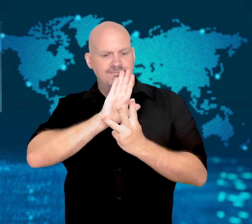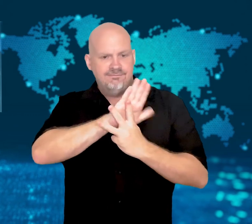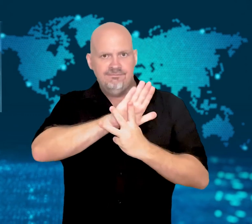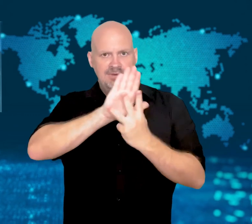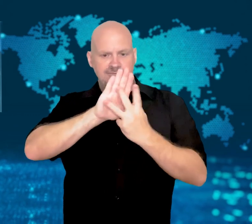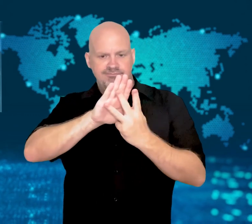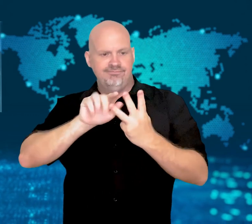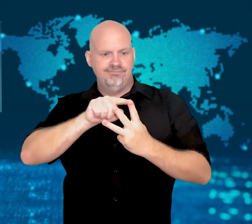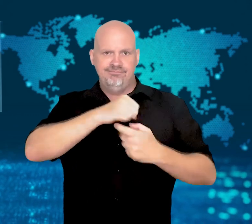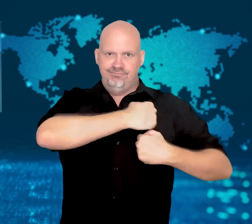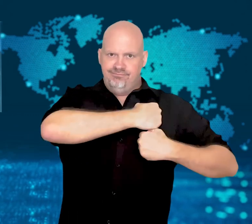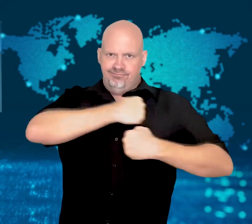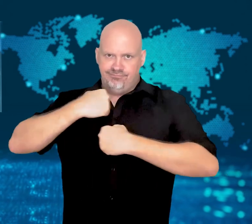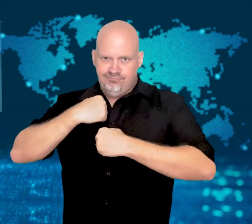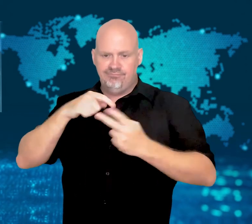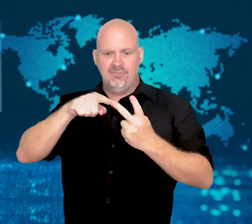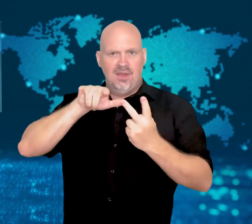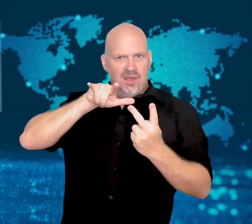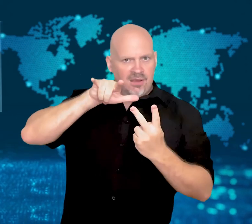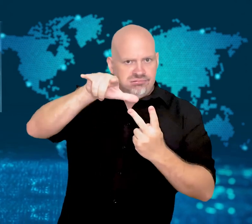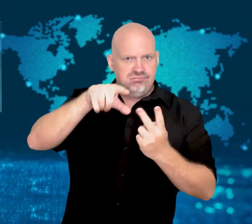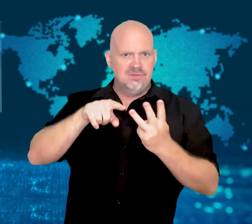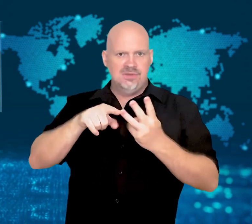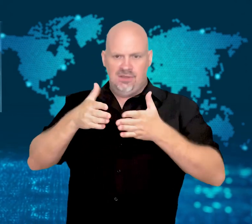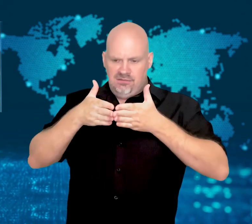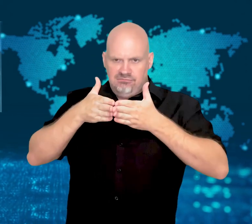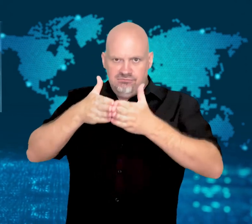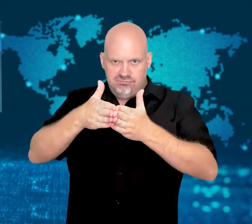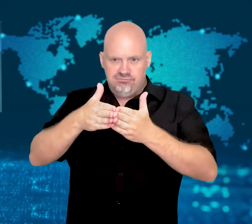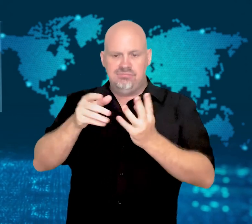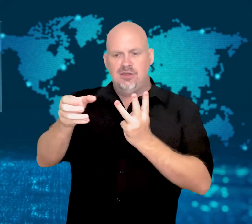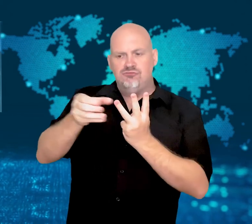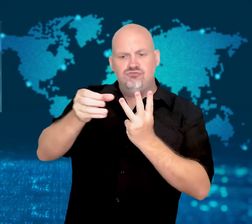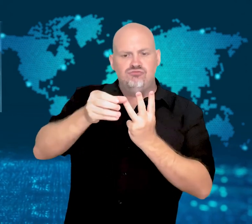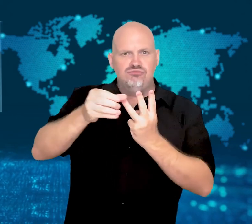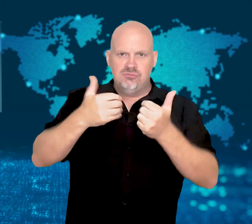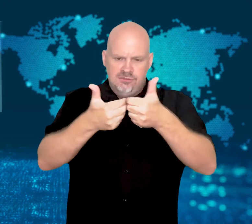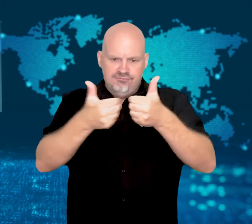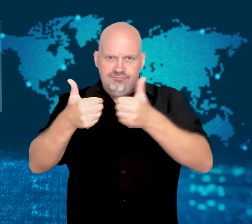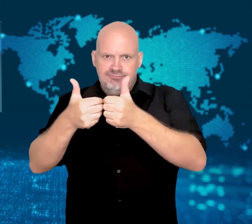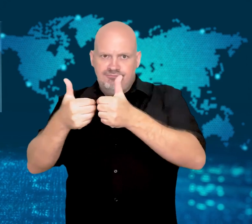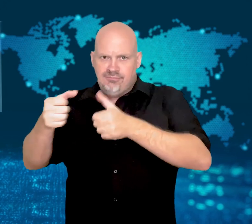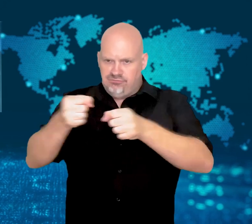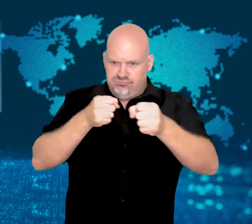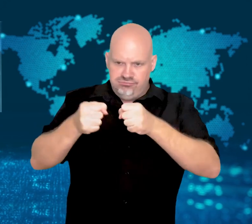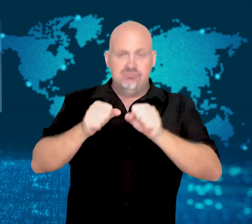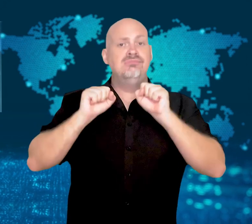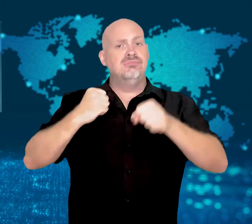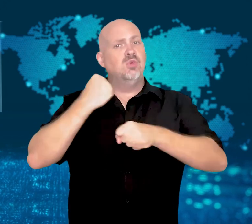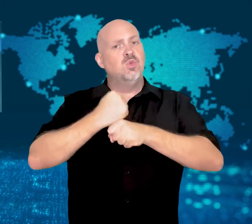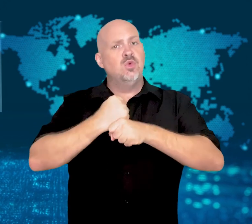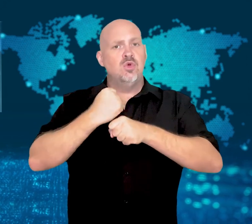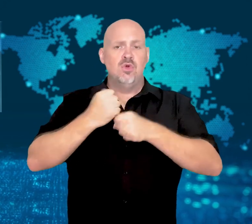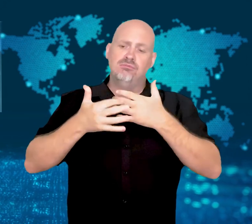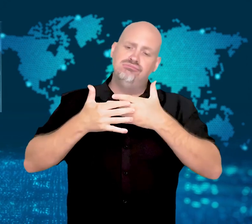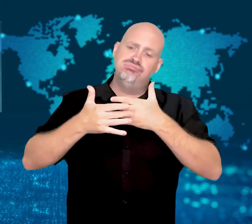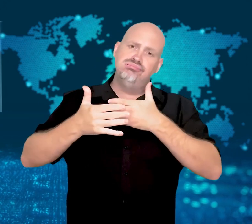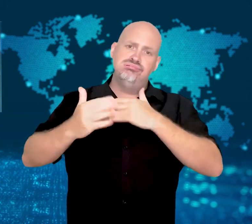In the past, troops were recruited by the branches of the armed services separately